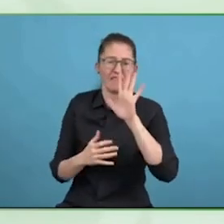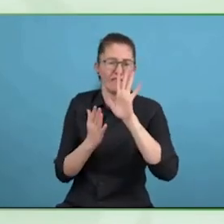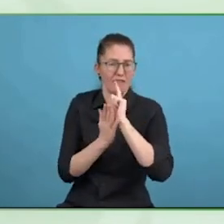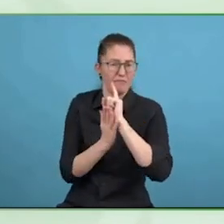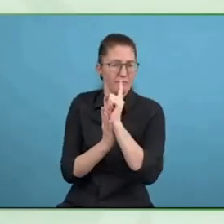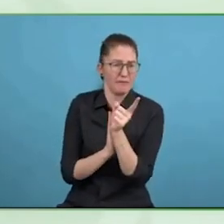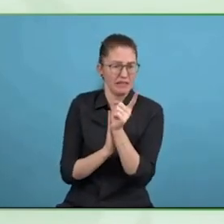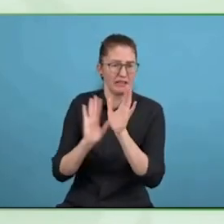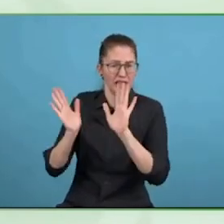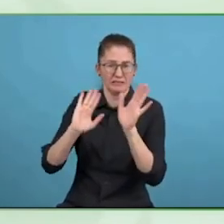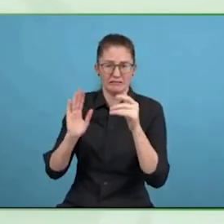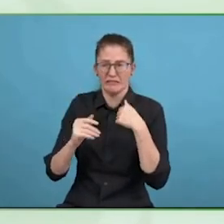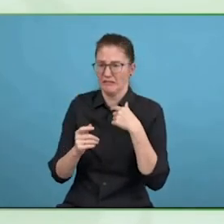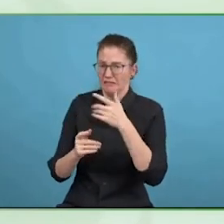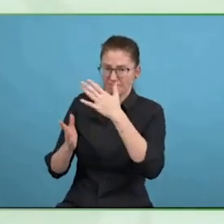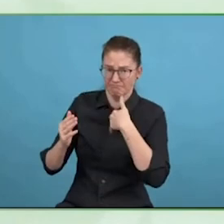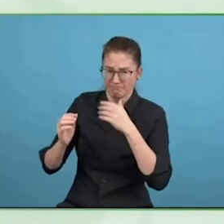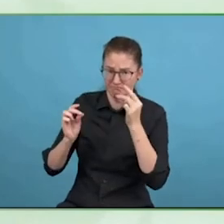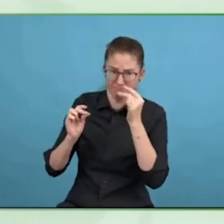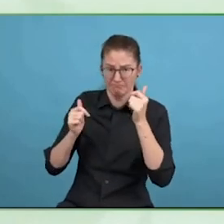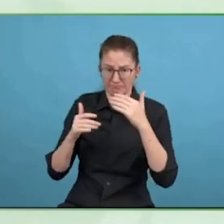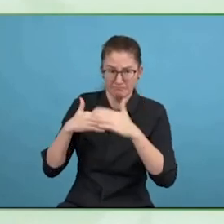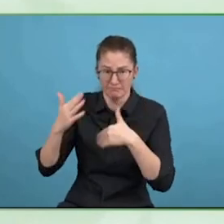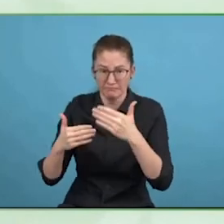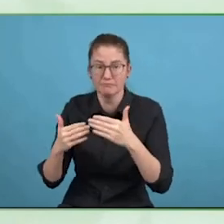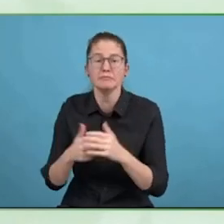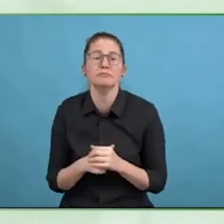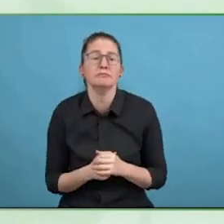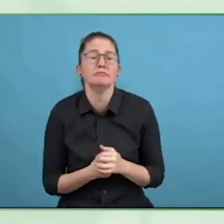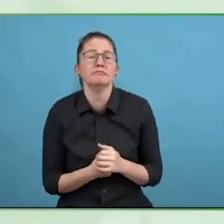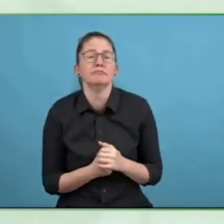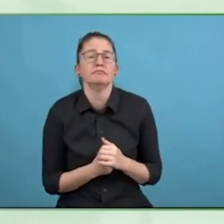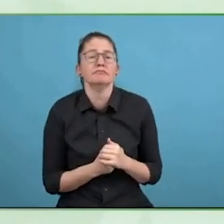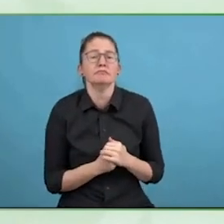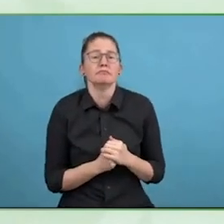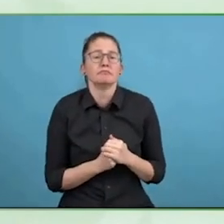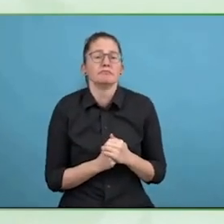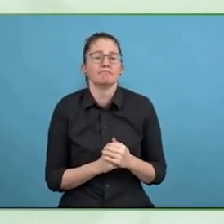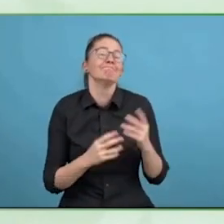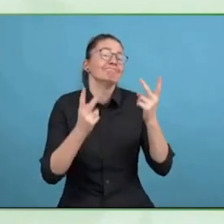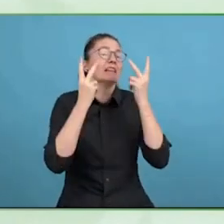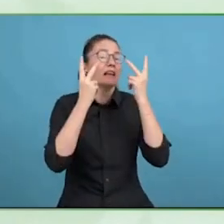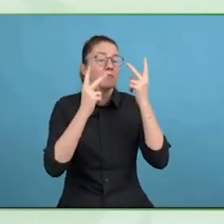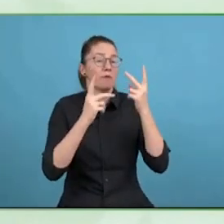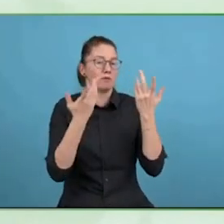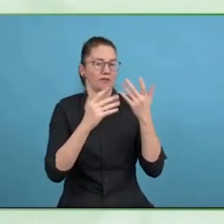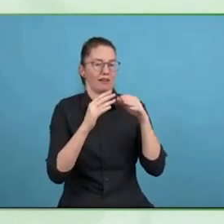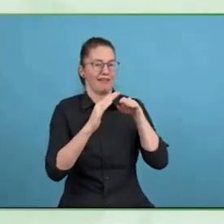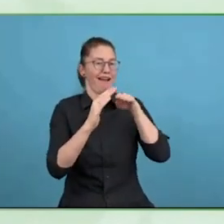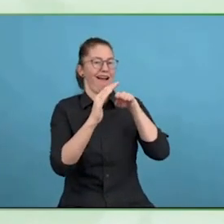I am going to embarrass you both, we have three minutes only, I am